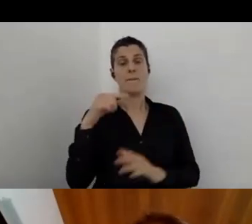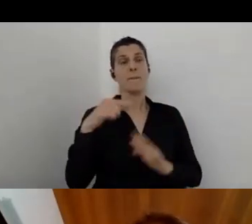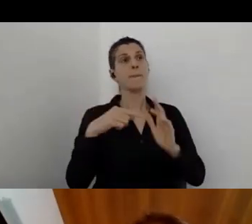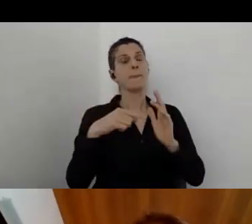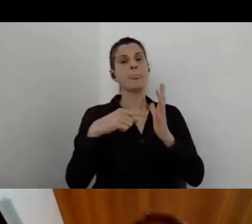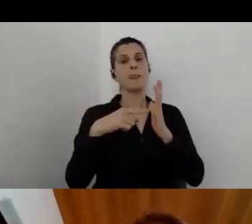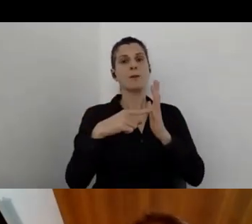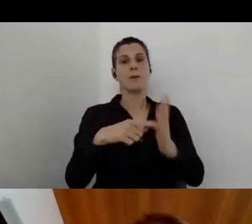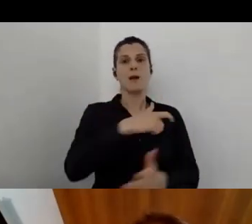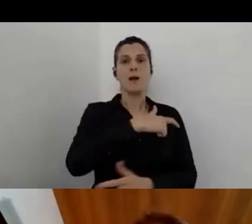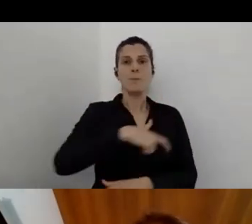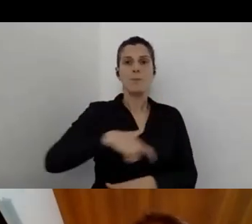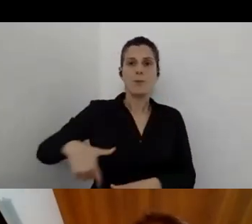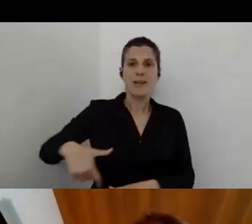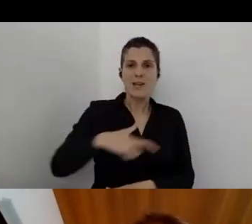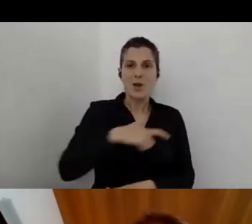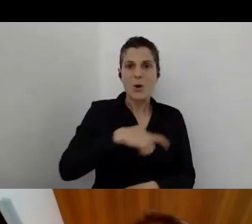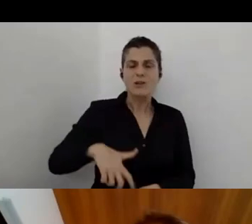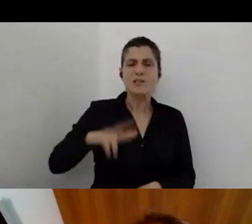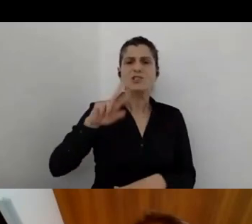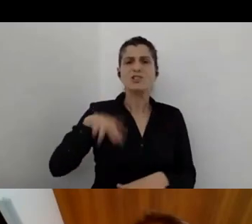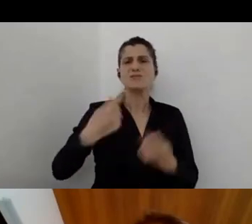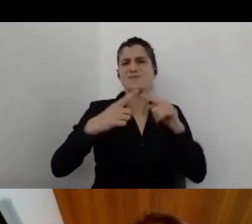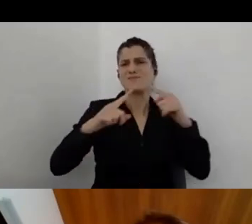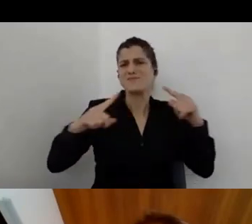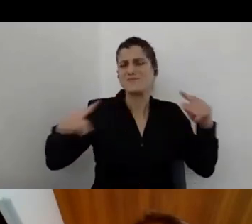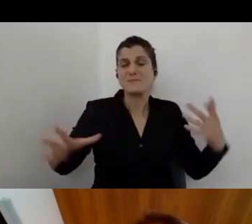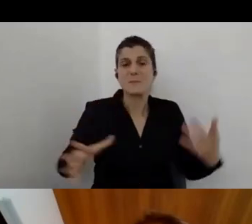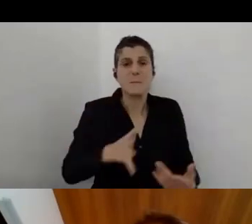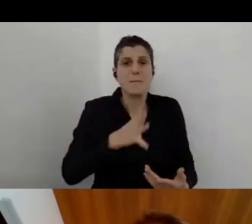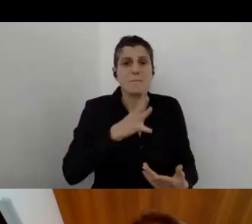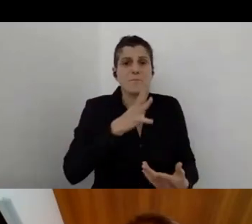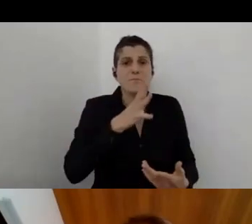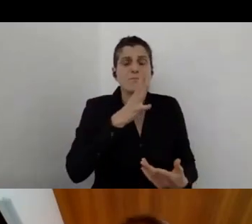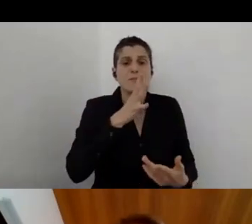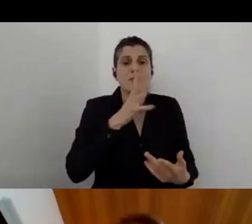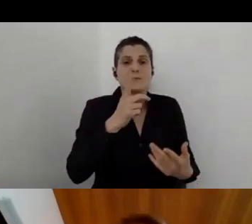So there is a lot, there is tons, of different organizational aspects